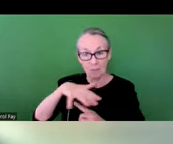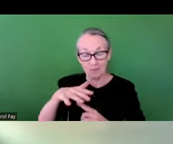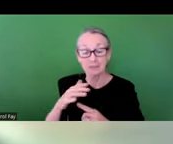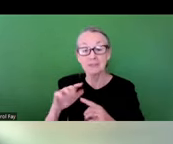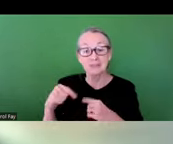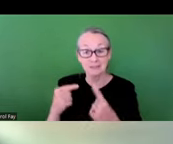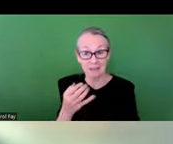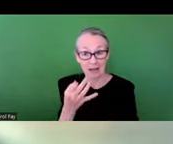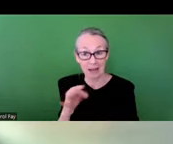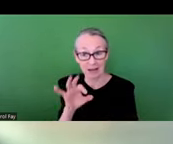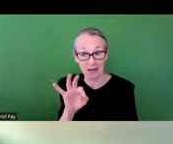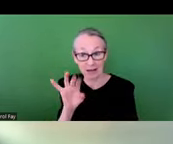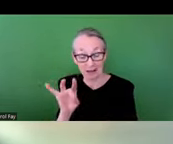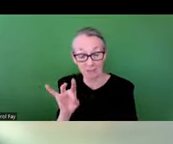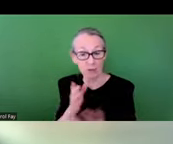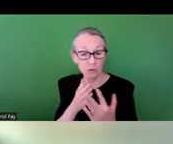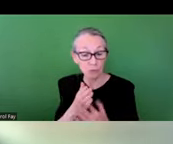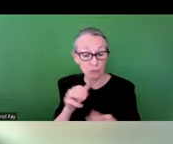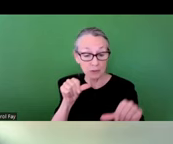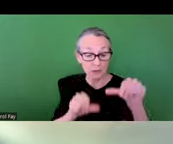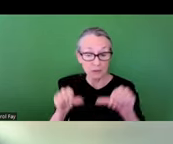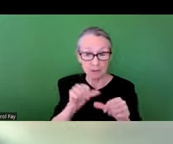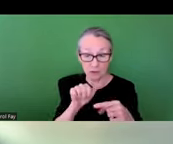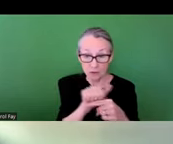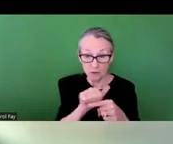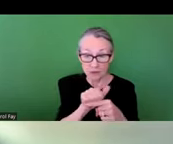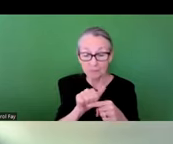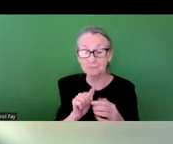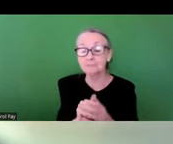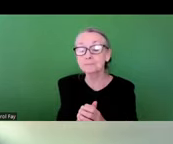We achieve this through science training for professional journalists, communication training for